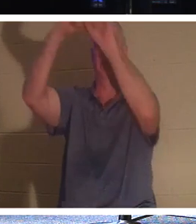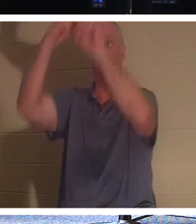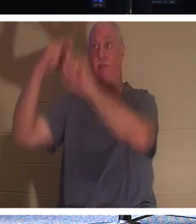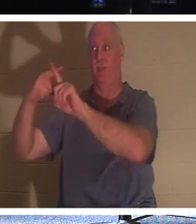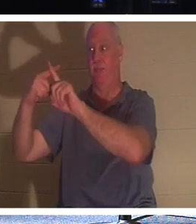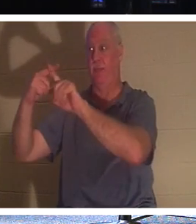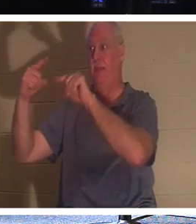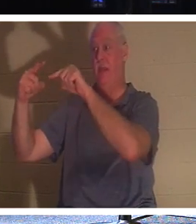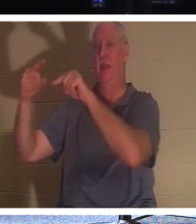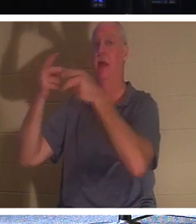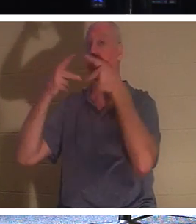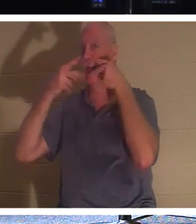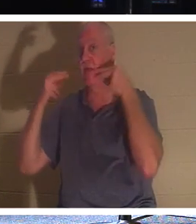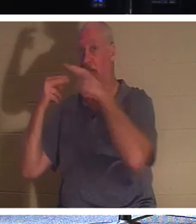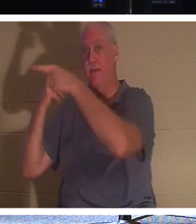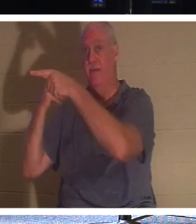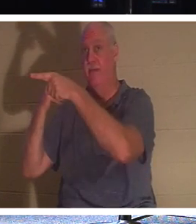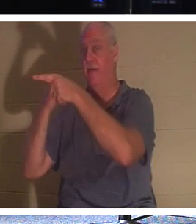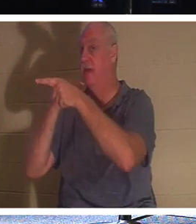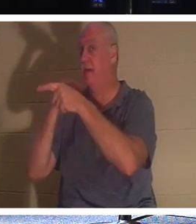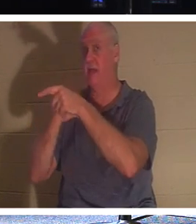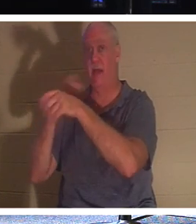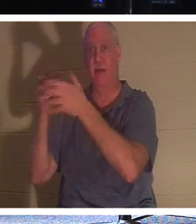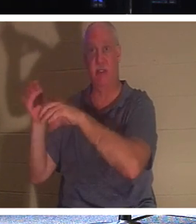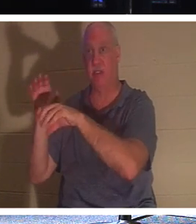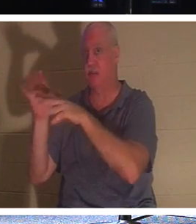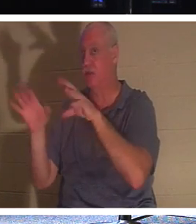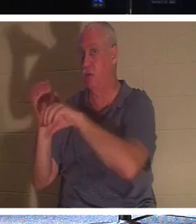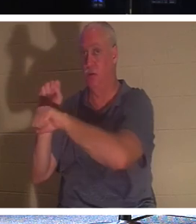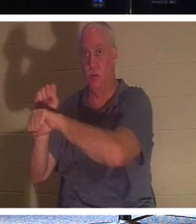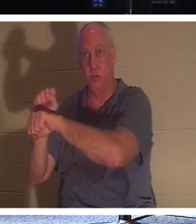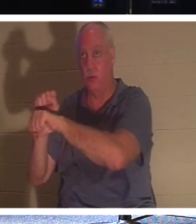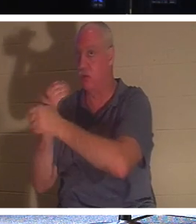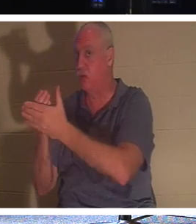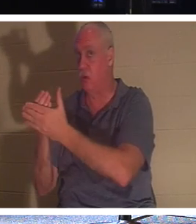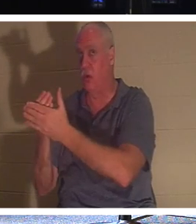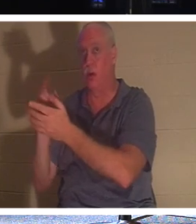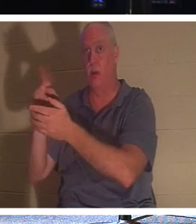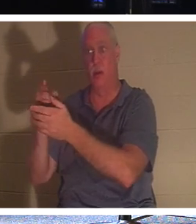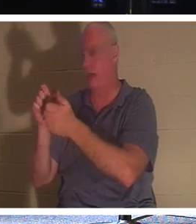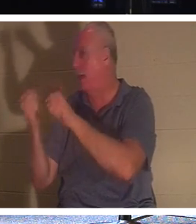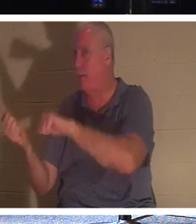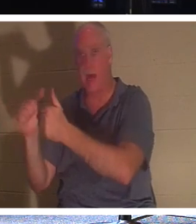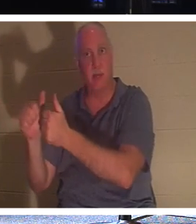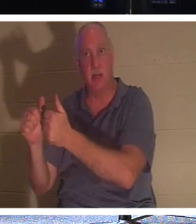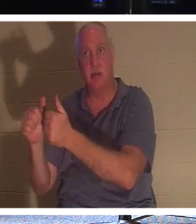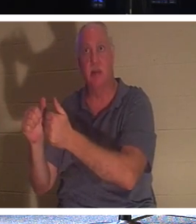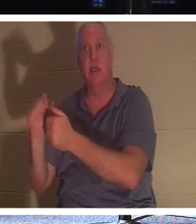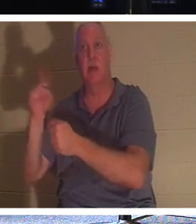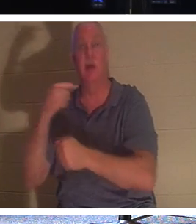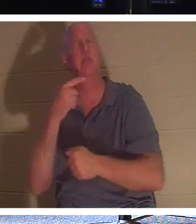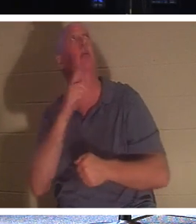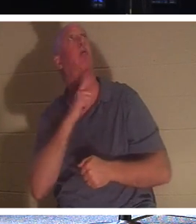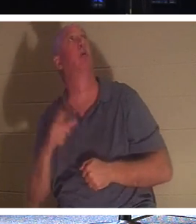He didn't even get baptized. All he did was say, "Lord remember me when You come into Your kingdom". And